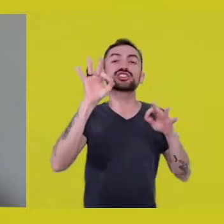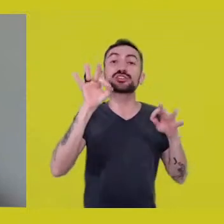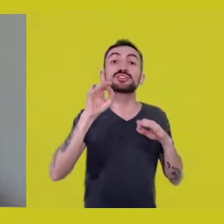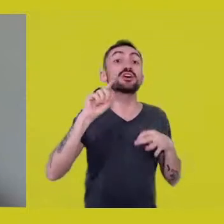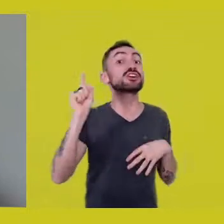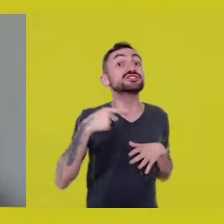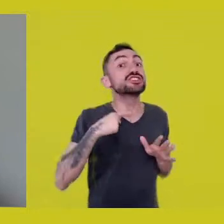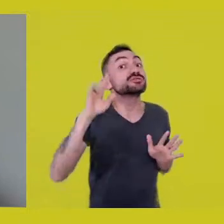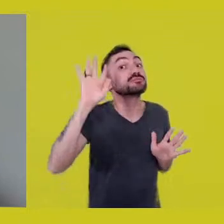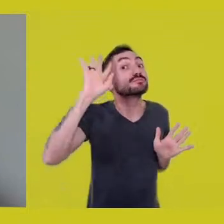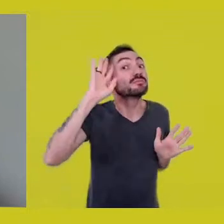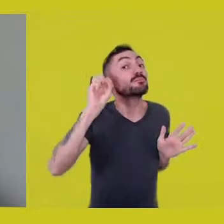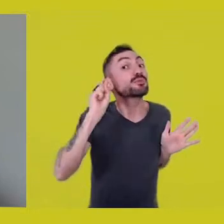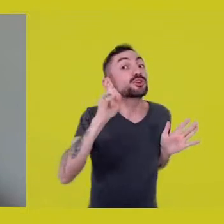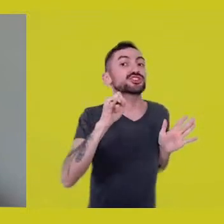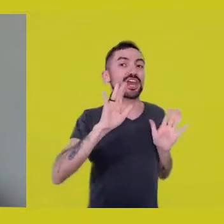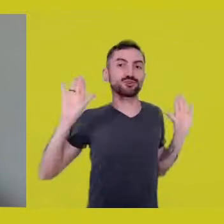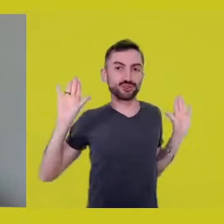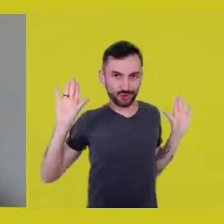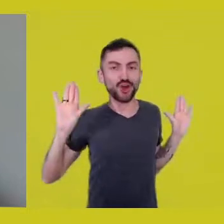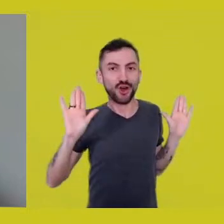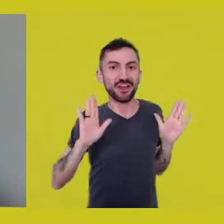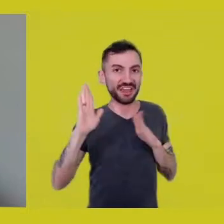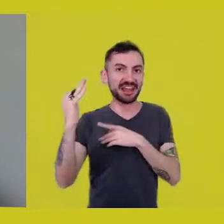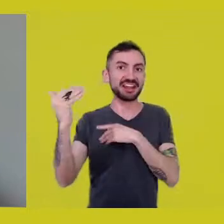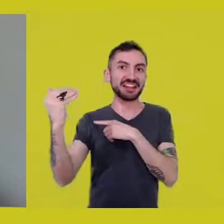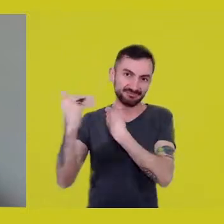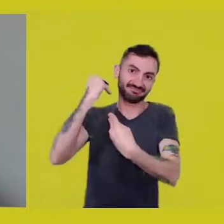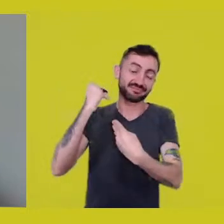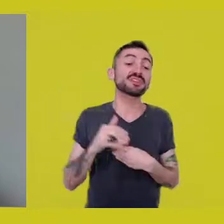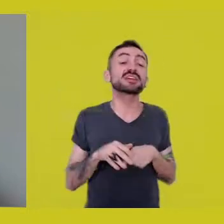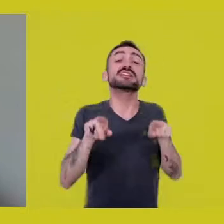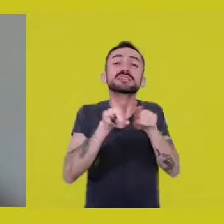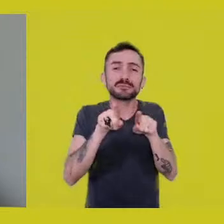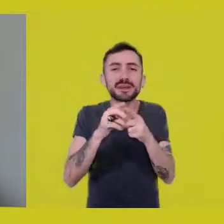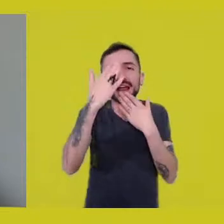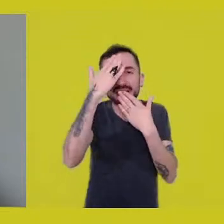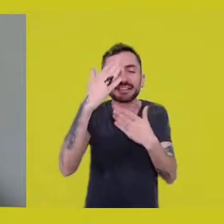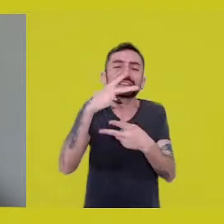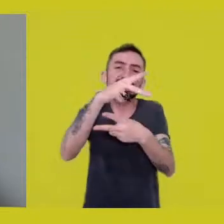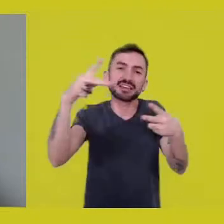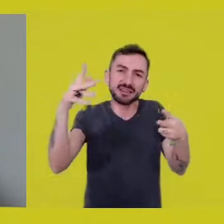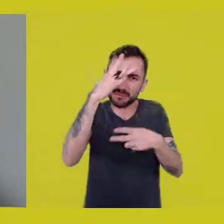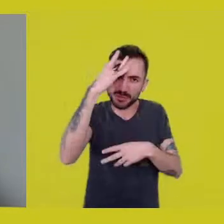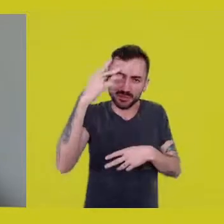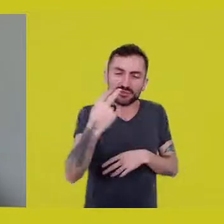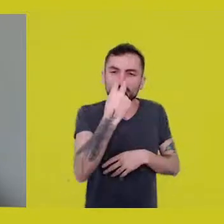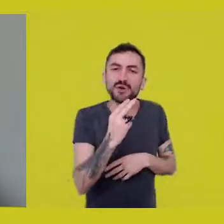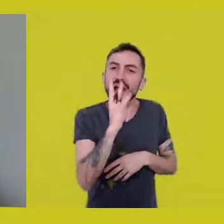Wonderful. -I’d also like to thank the staff who helped with this transmission,